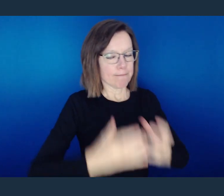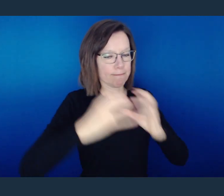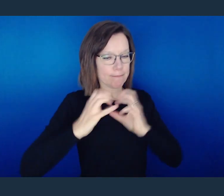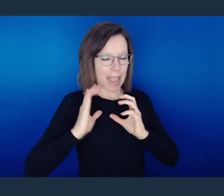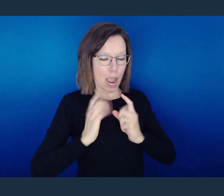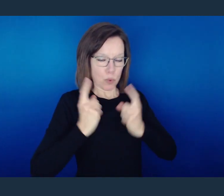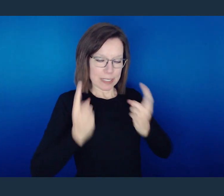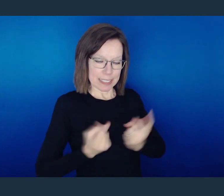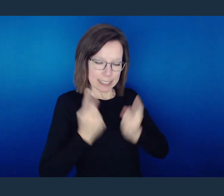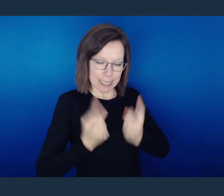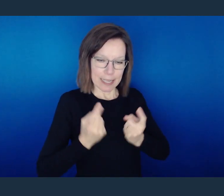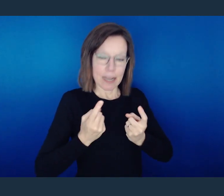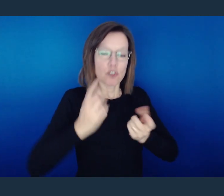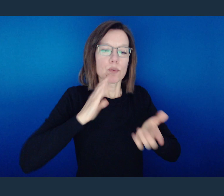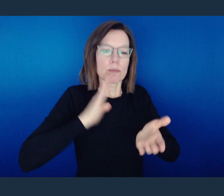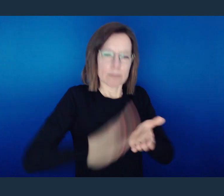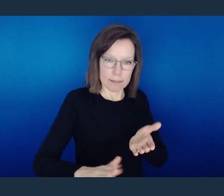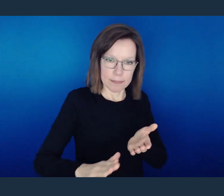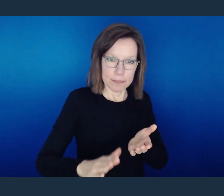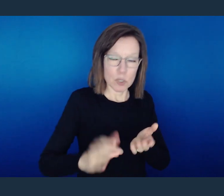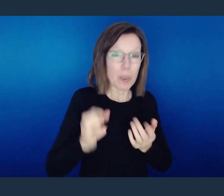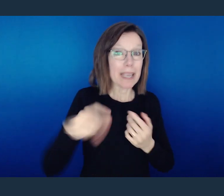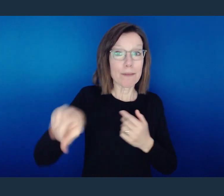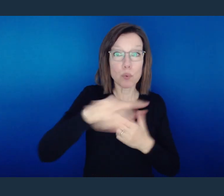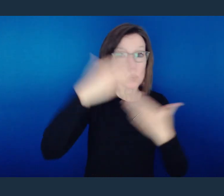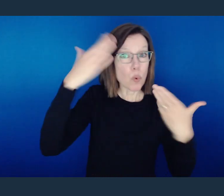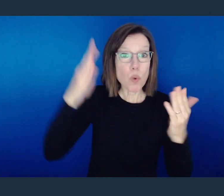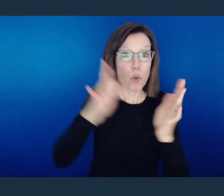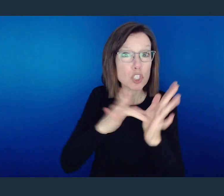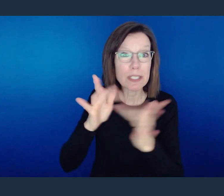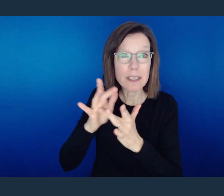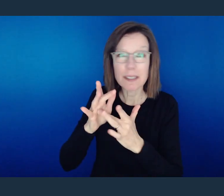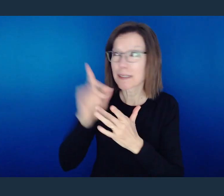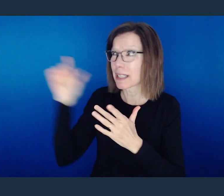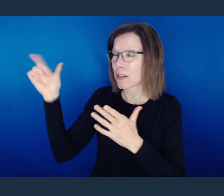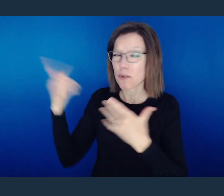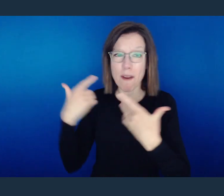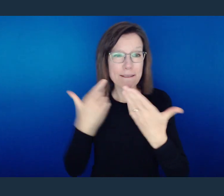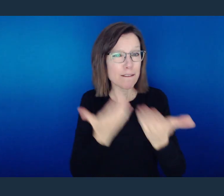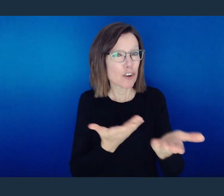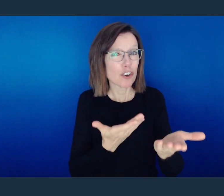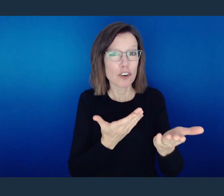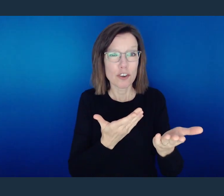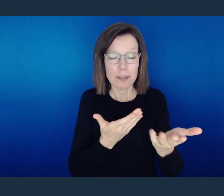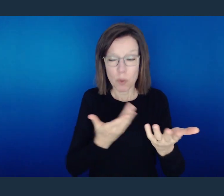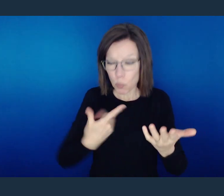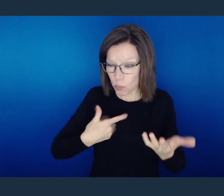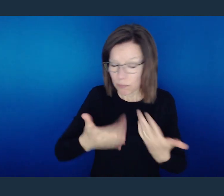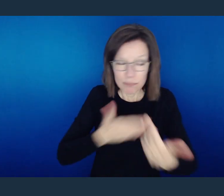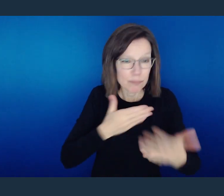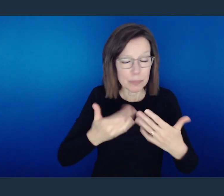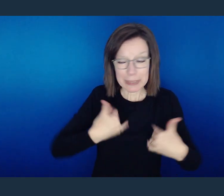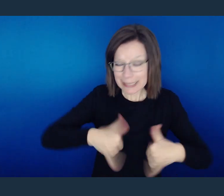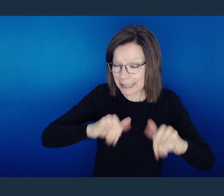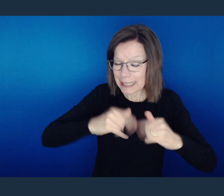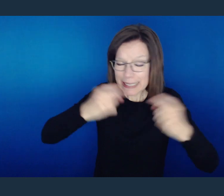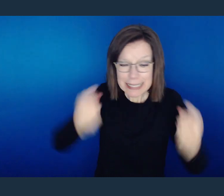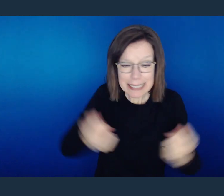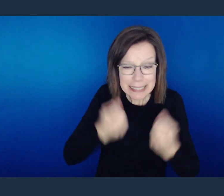So now I say to you, if you don't know Him, that He has extended Himself even while we were all yet sinners.